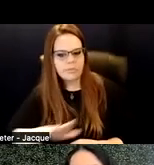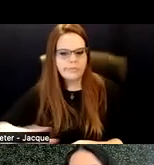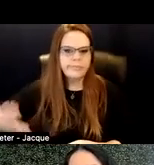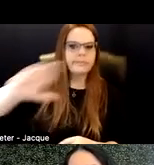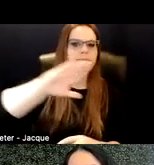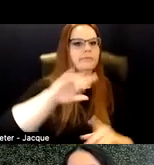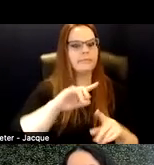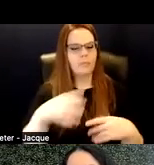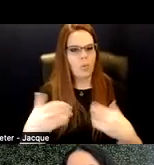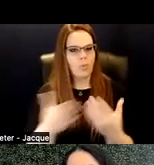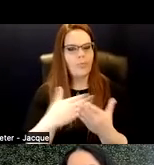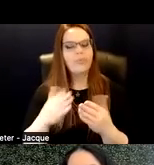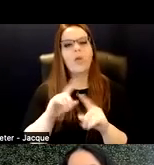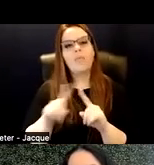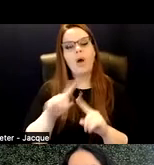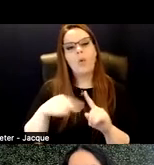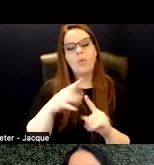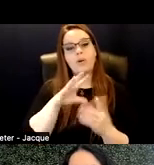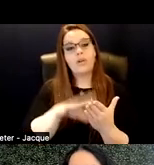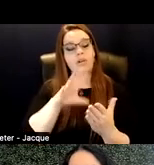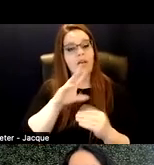But when we're talking about learning space, you can go to the next slide.